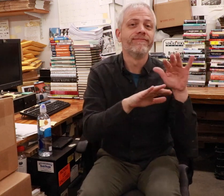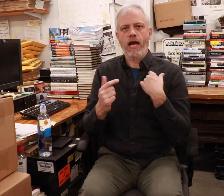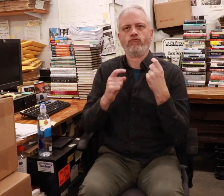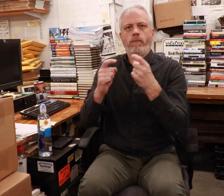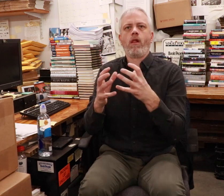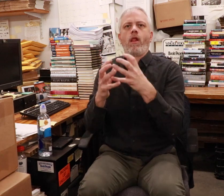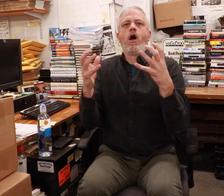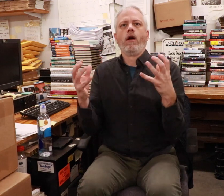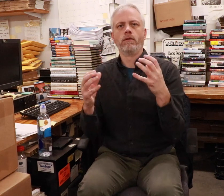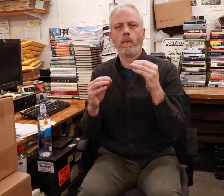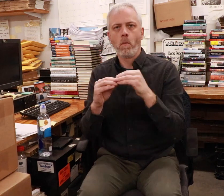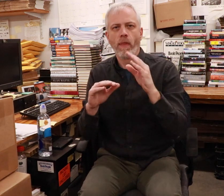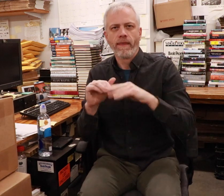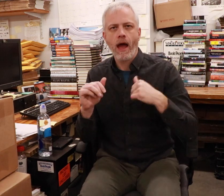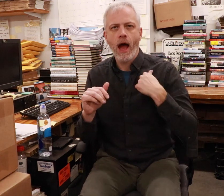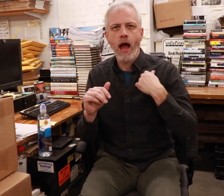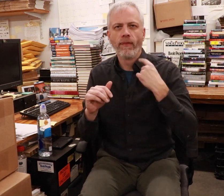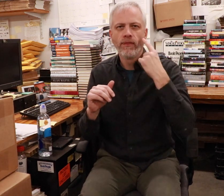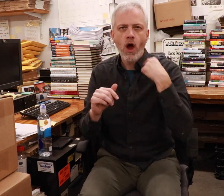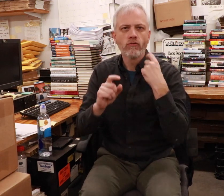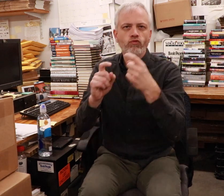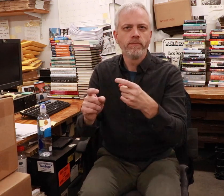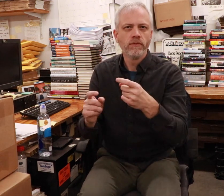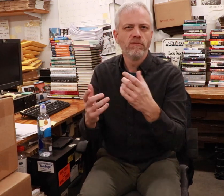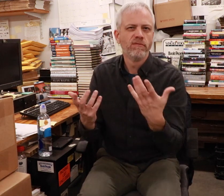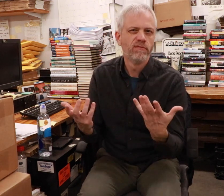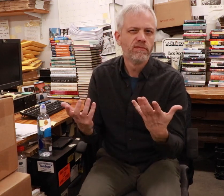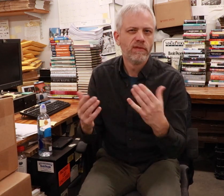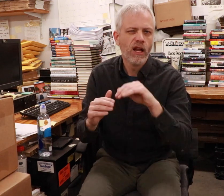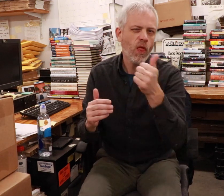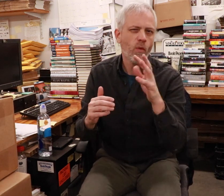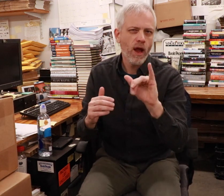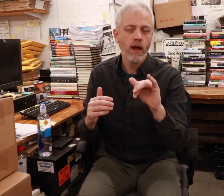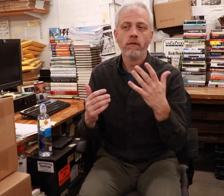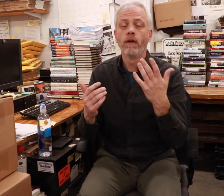I realized I contribute a lot to this store, more than I expected to.